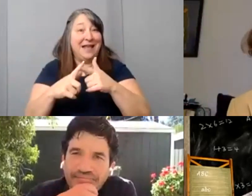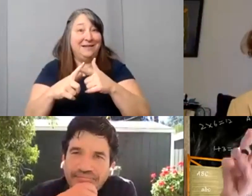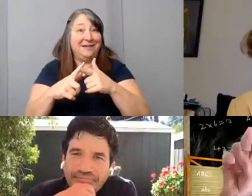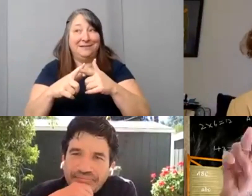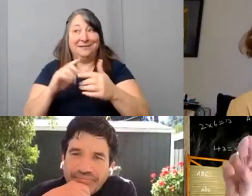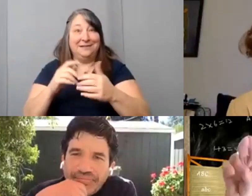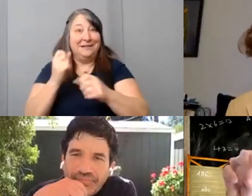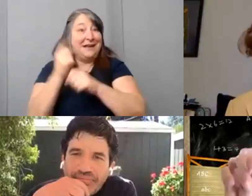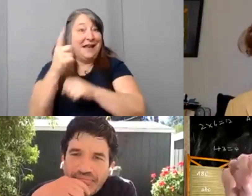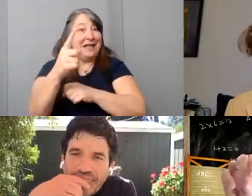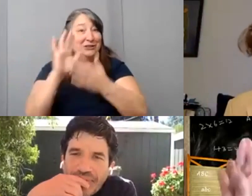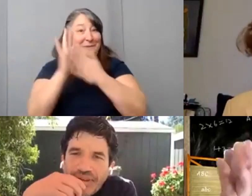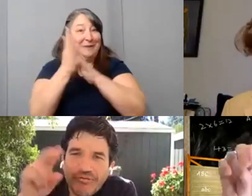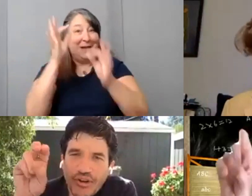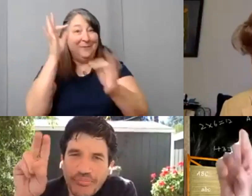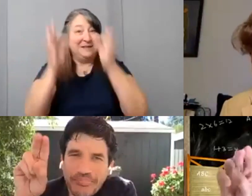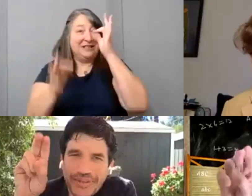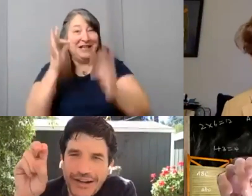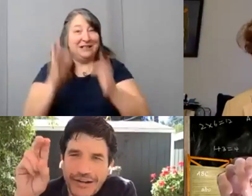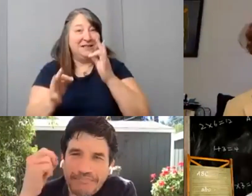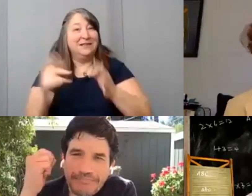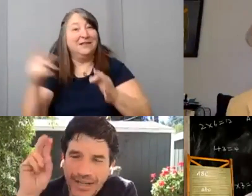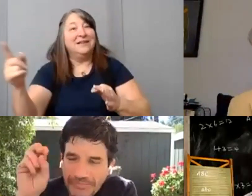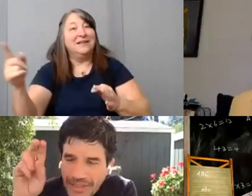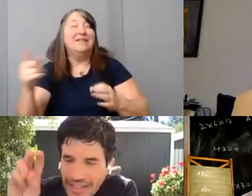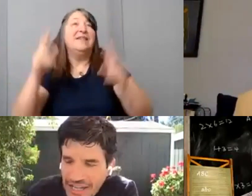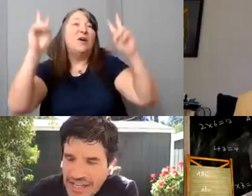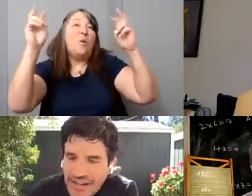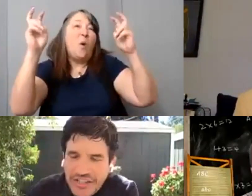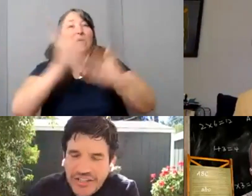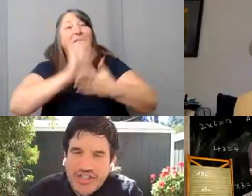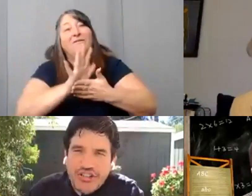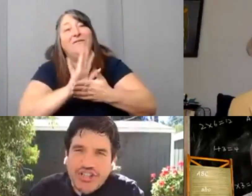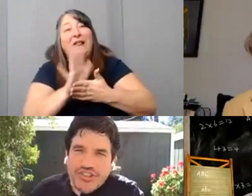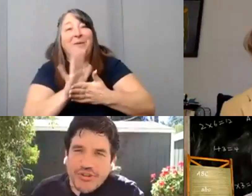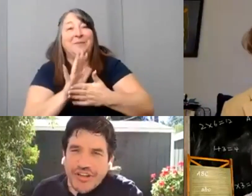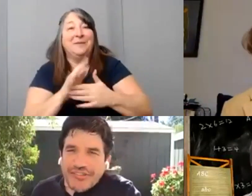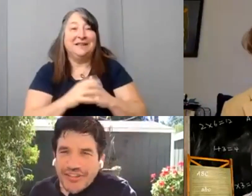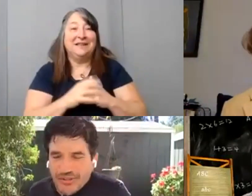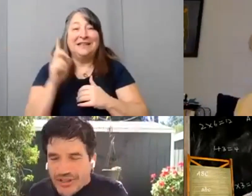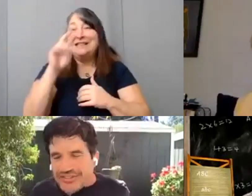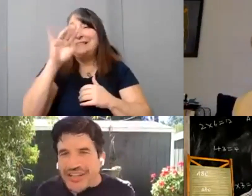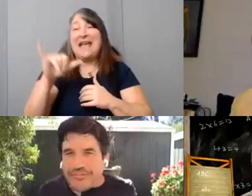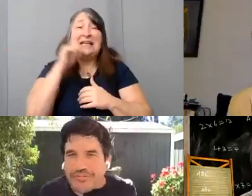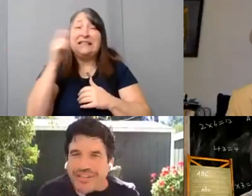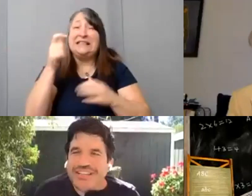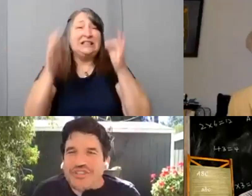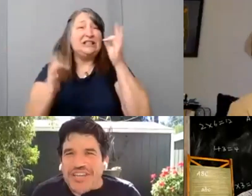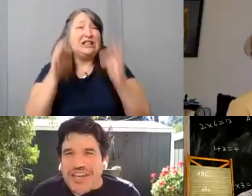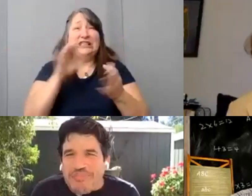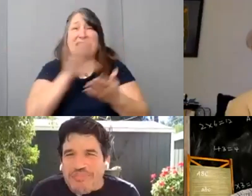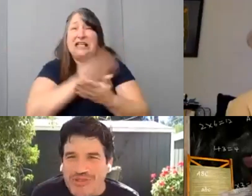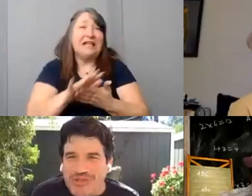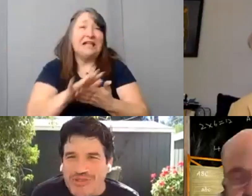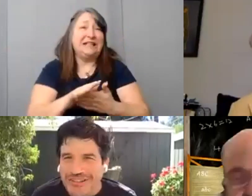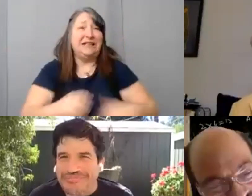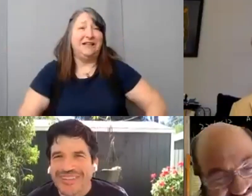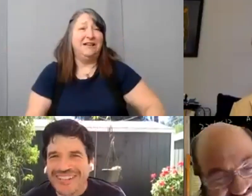[Mark] Film film. Yeah, yeah. Danny didn't judge it so nicely… so I decided you can't beat them join them.